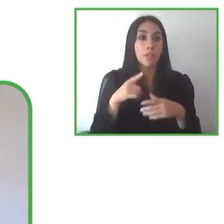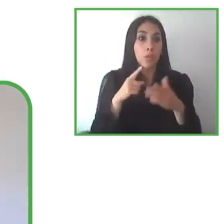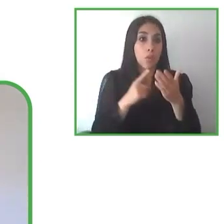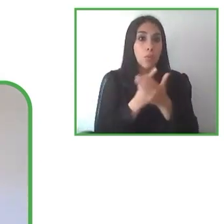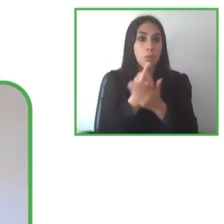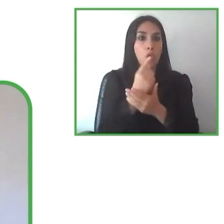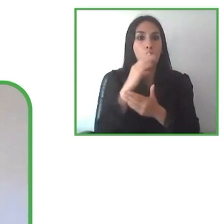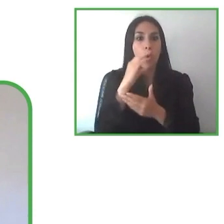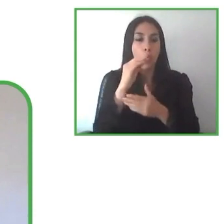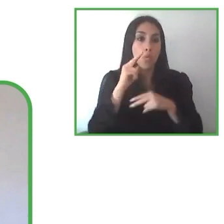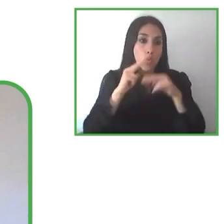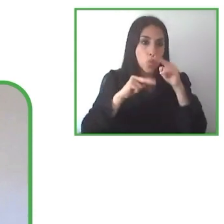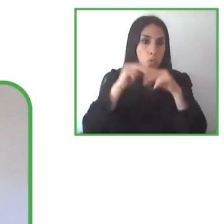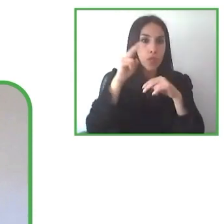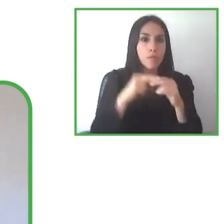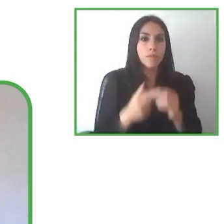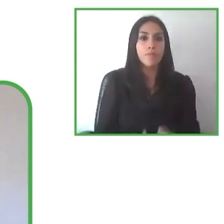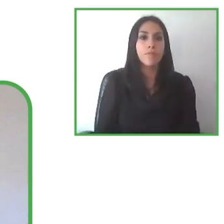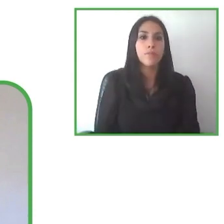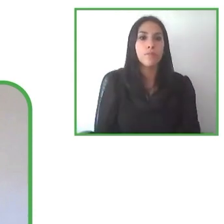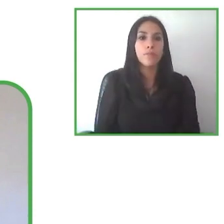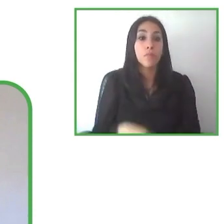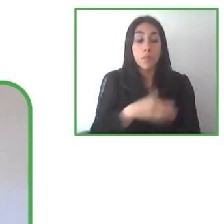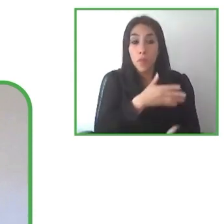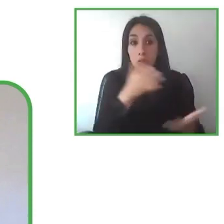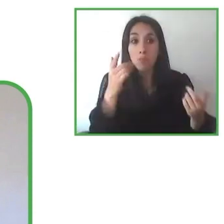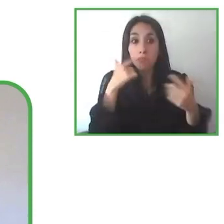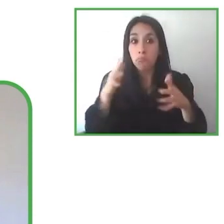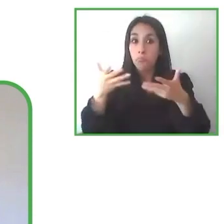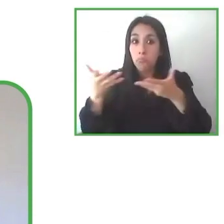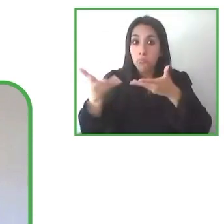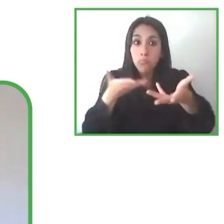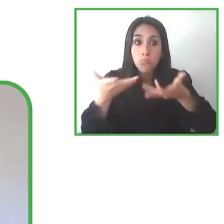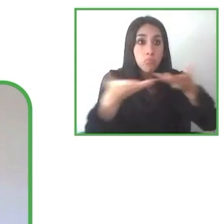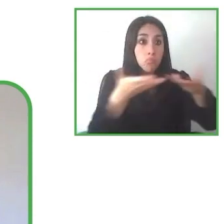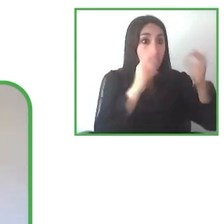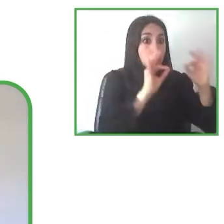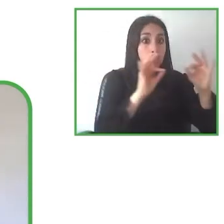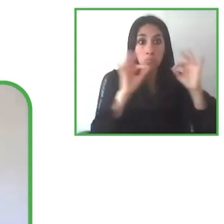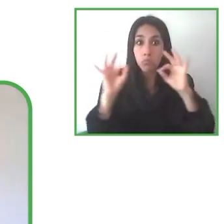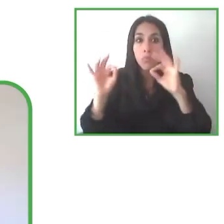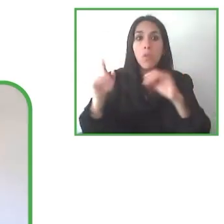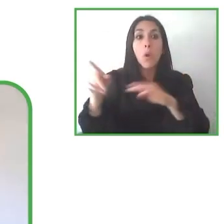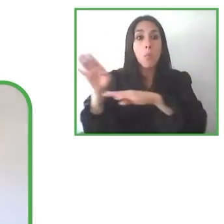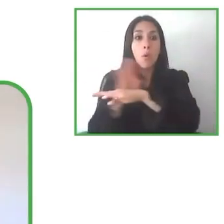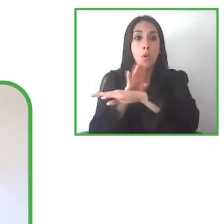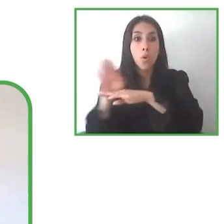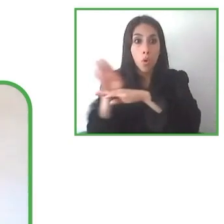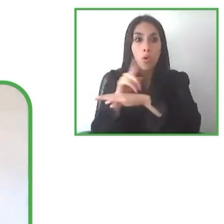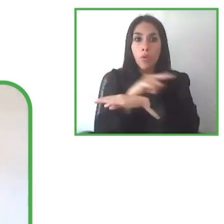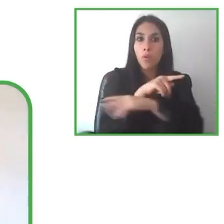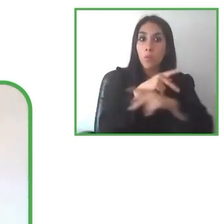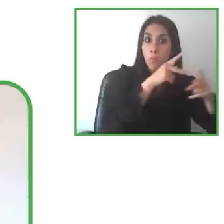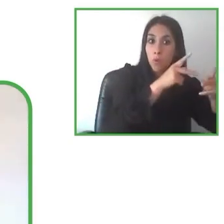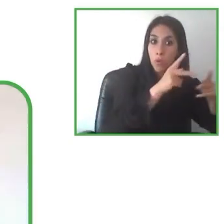these associations is good for the organizations and for the society. Today